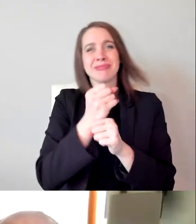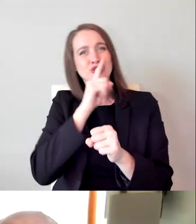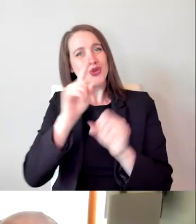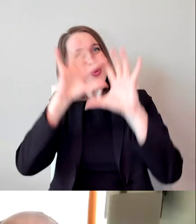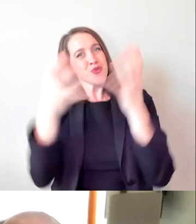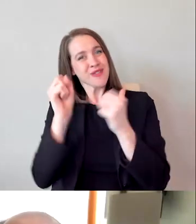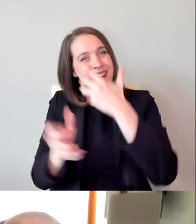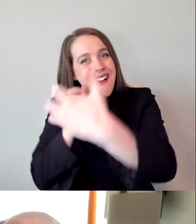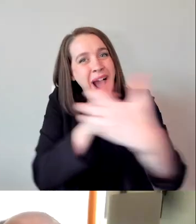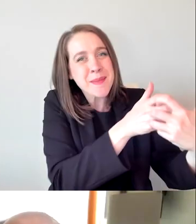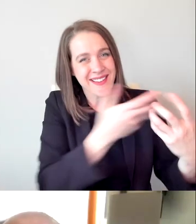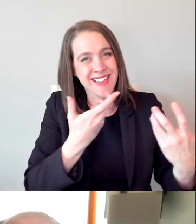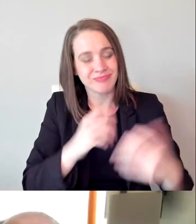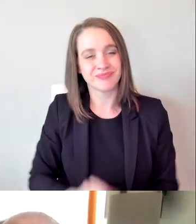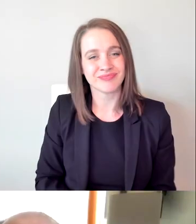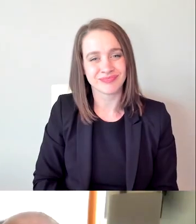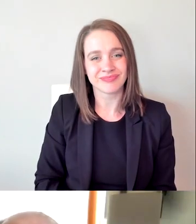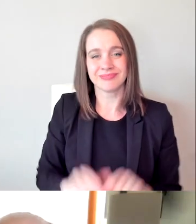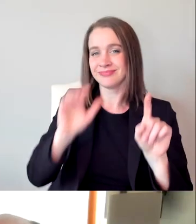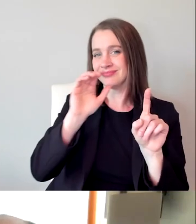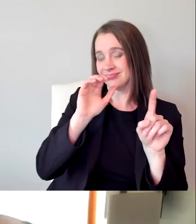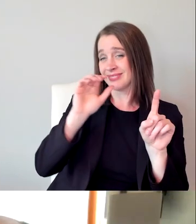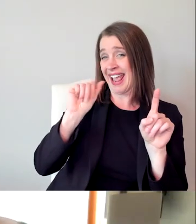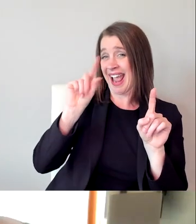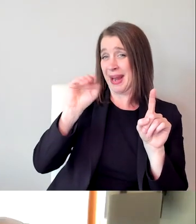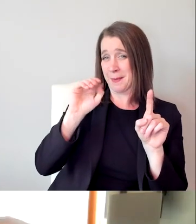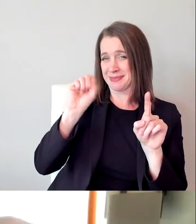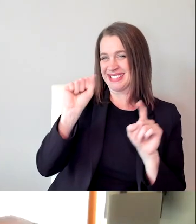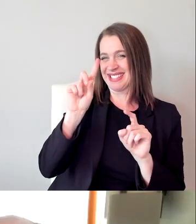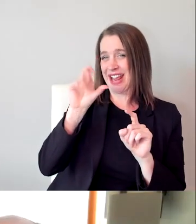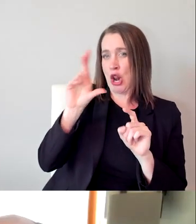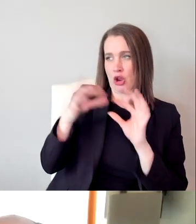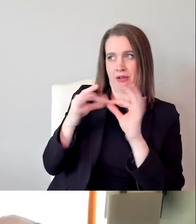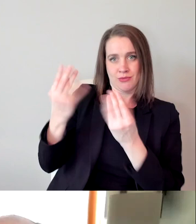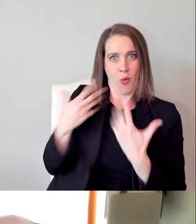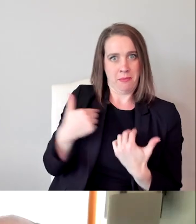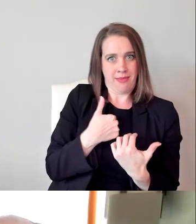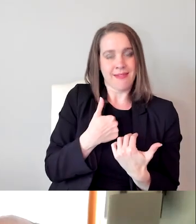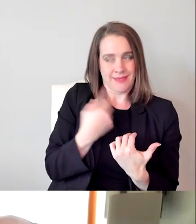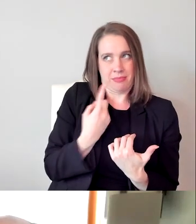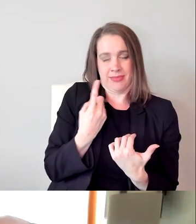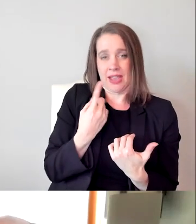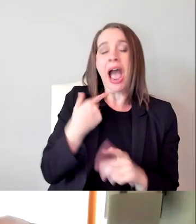Adam Sandler told me the best thing ever, because I know it's really hard for disabled people to ask for accommodations.